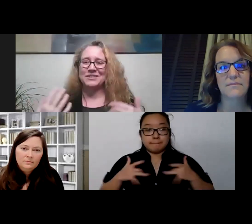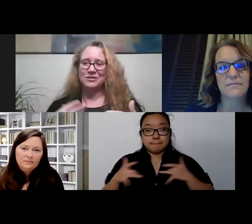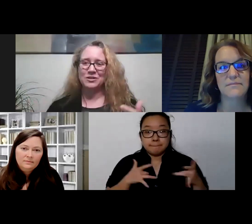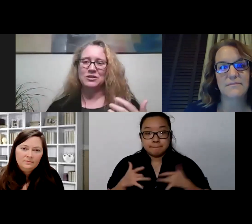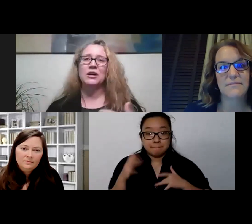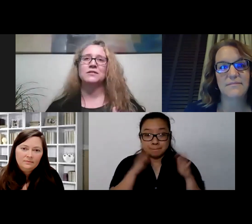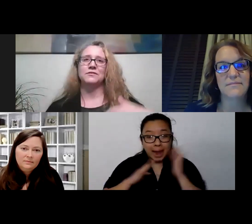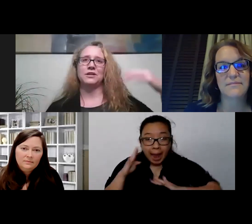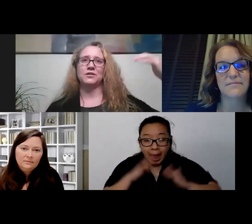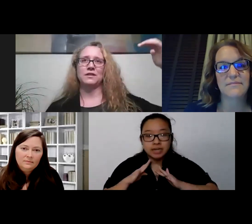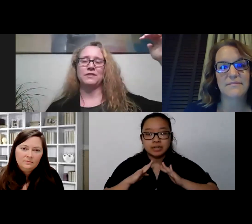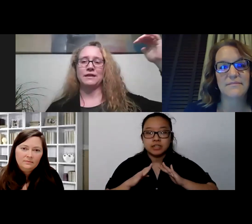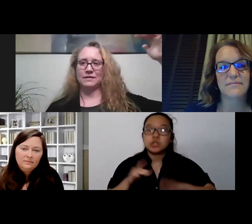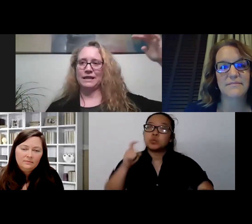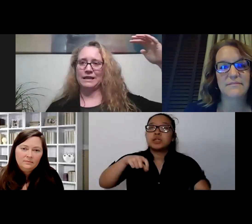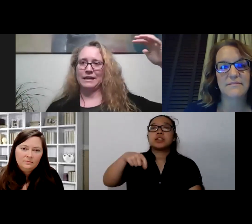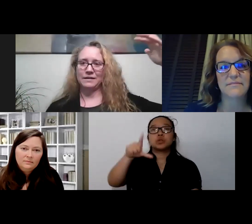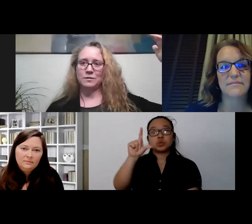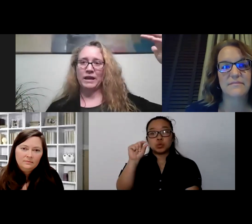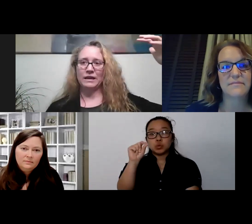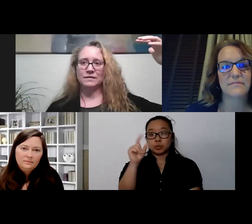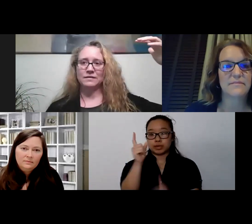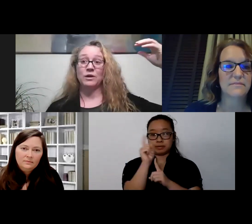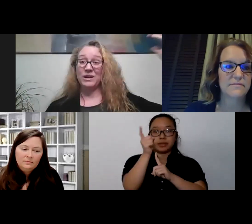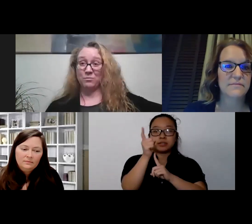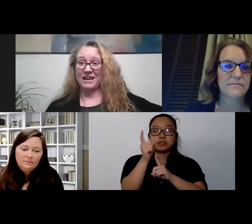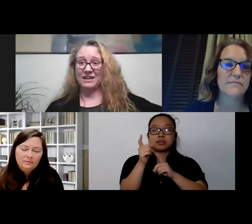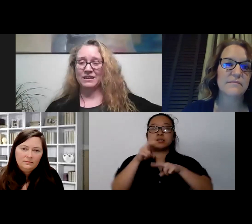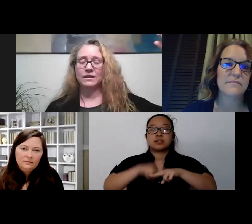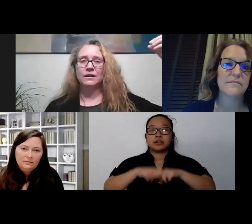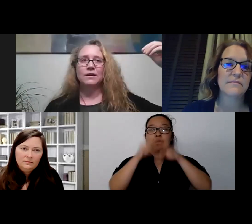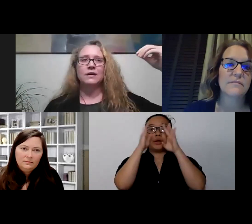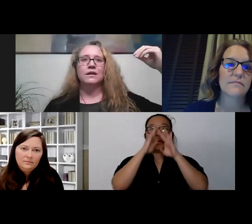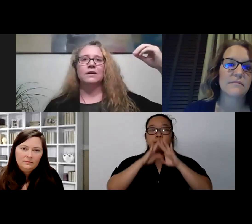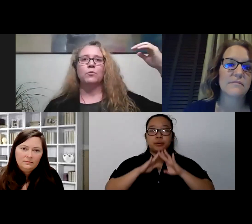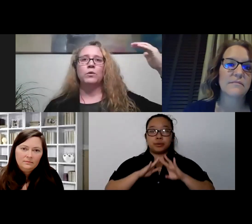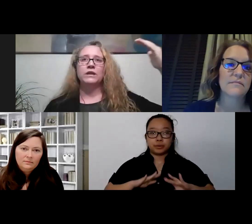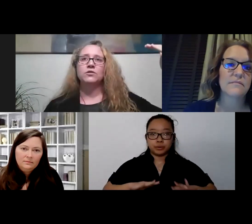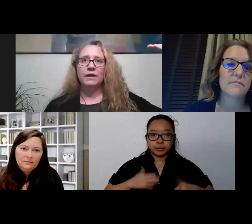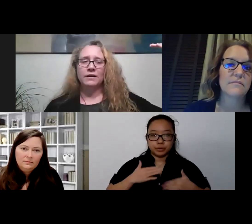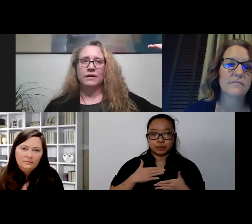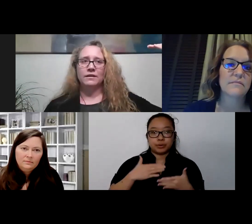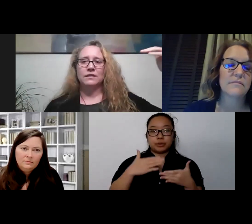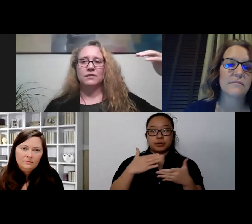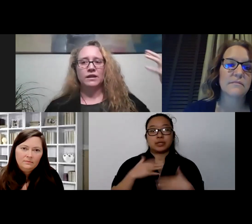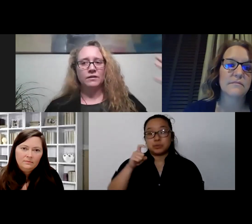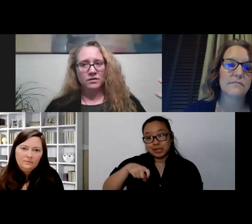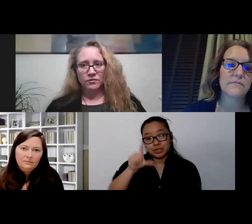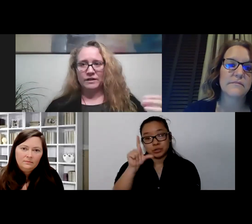When you start to feel yourself escalate in that space when we can panic, when you do recognize it, give yourself grace